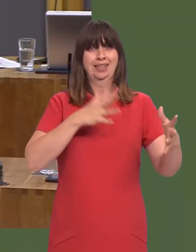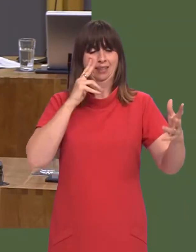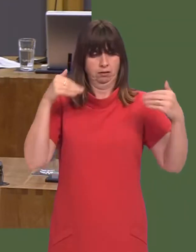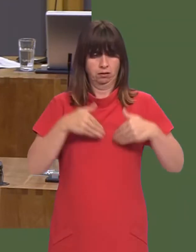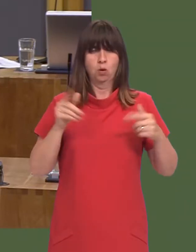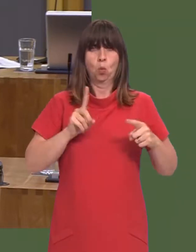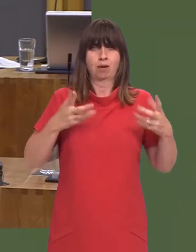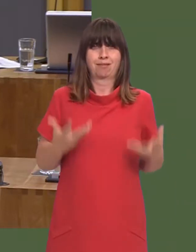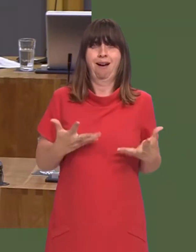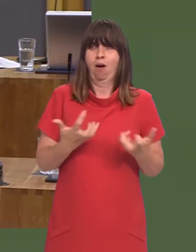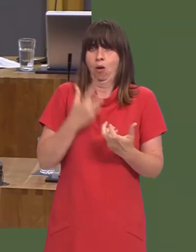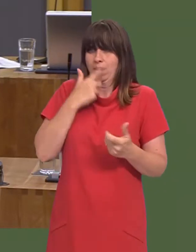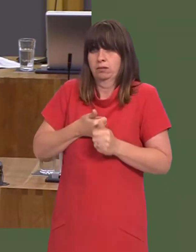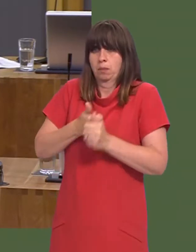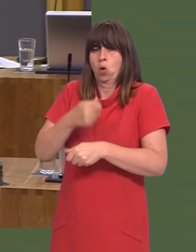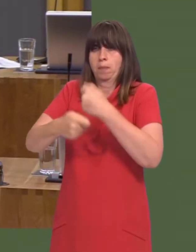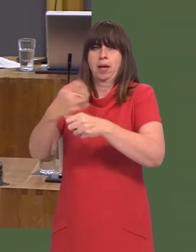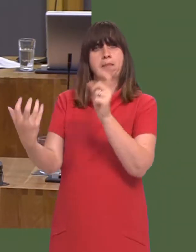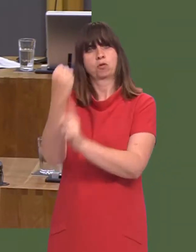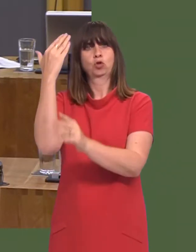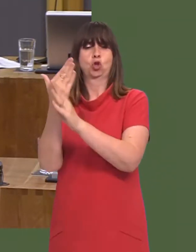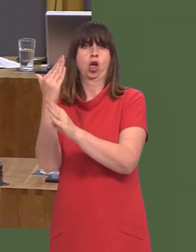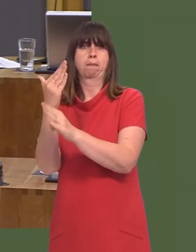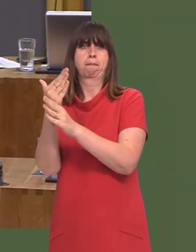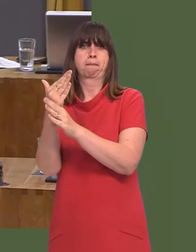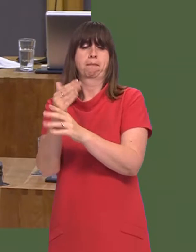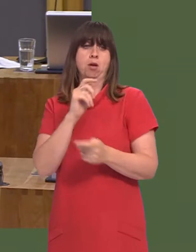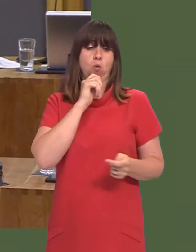we can do now to better support individuals into employment.